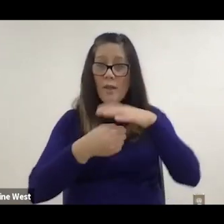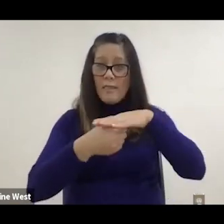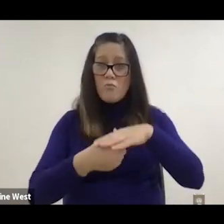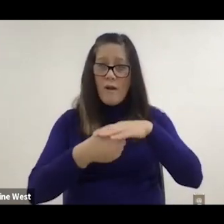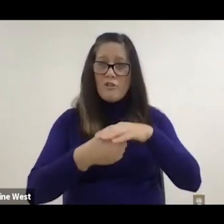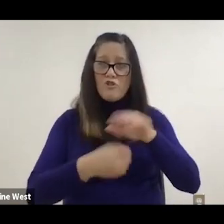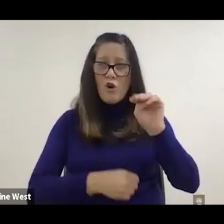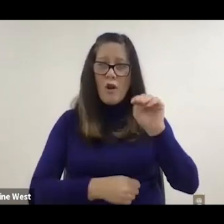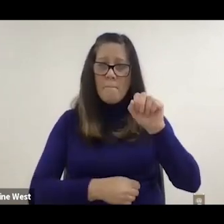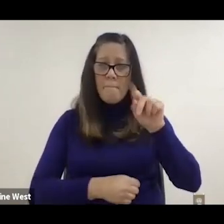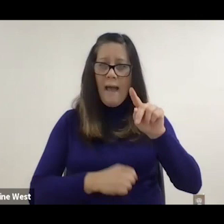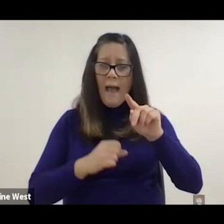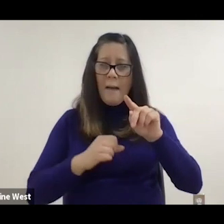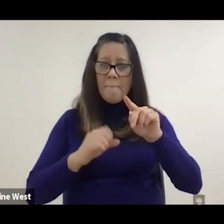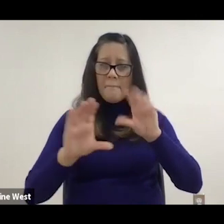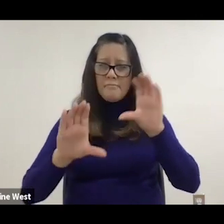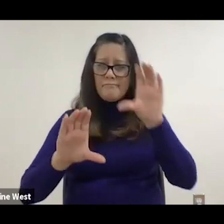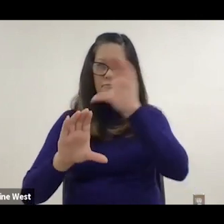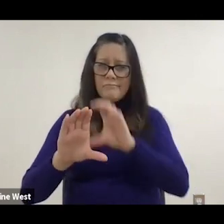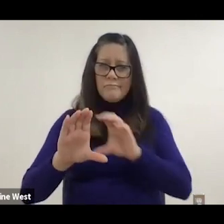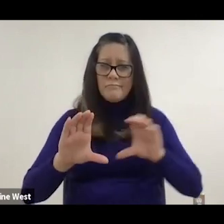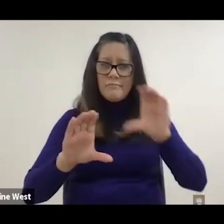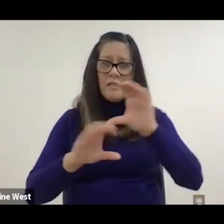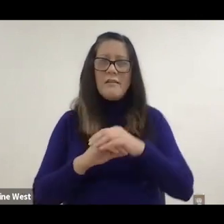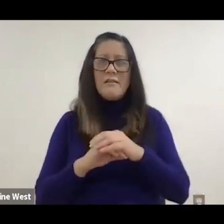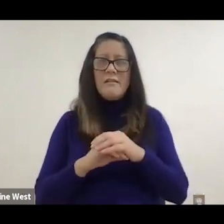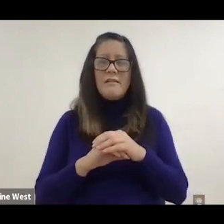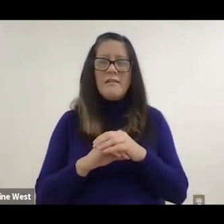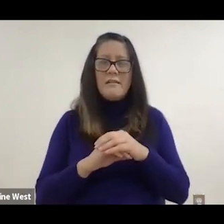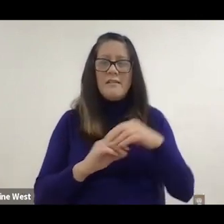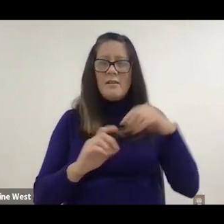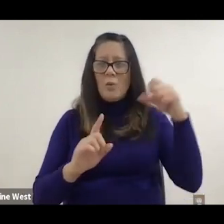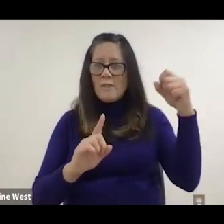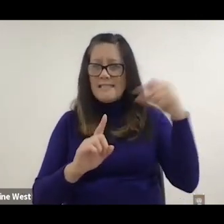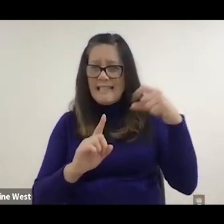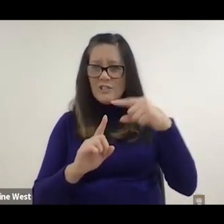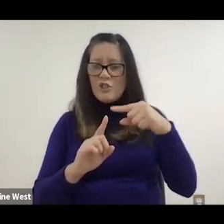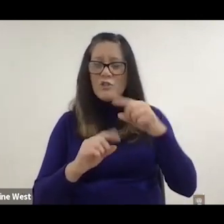Actually think that the cushion sensors that uses pneumatic sensors